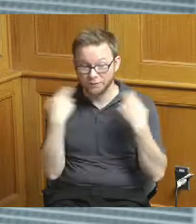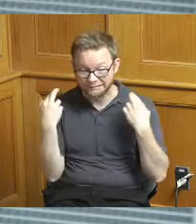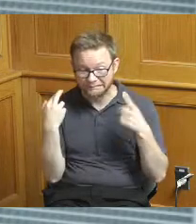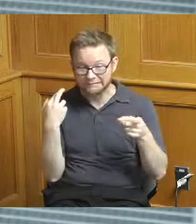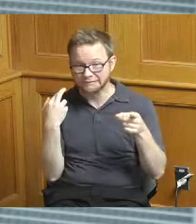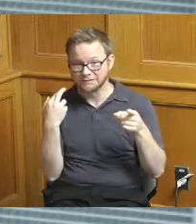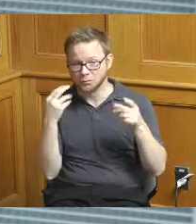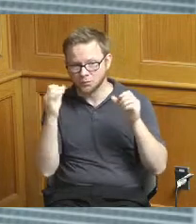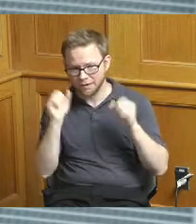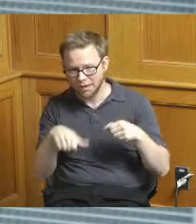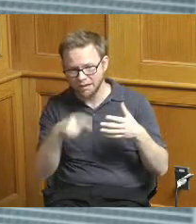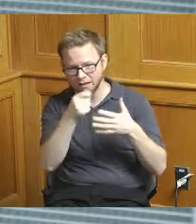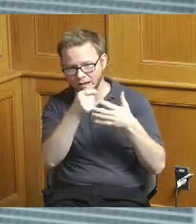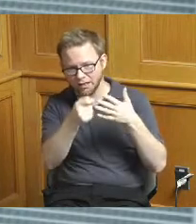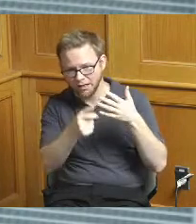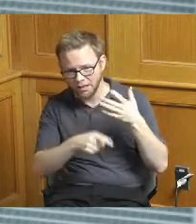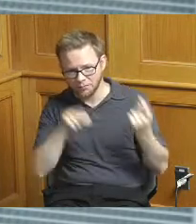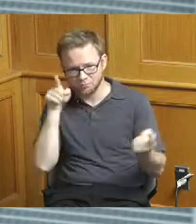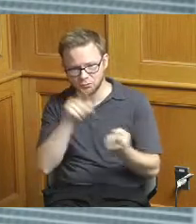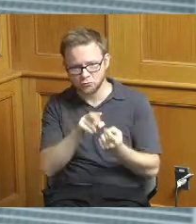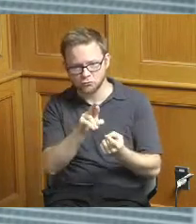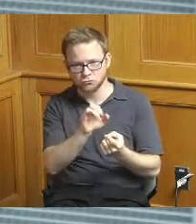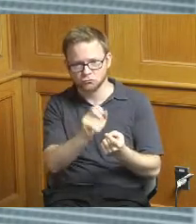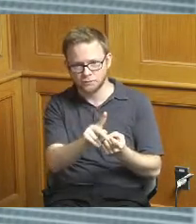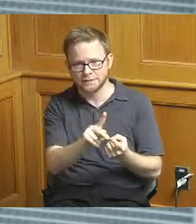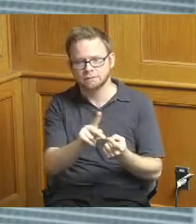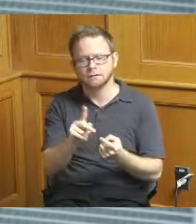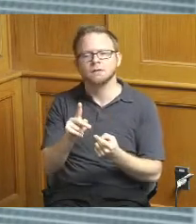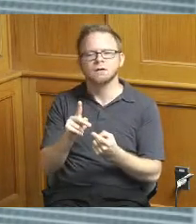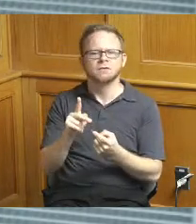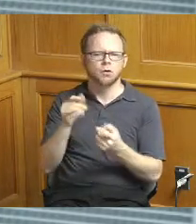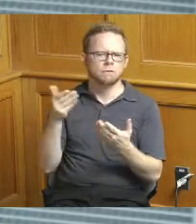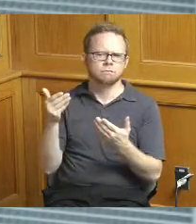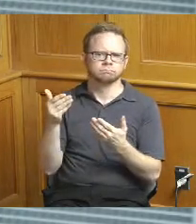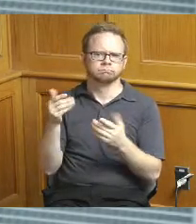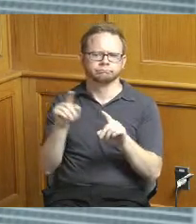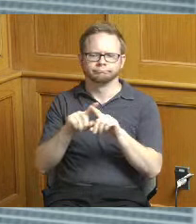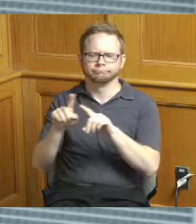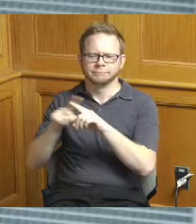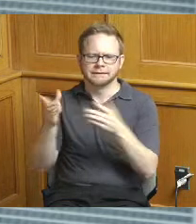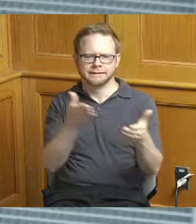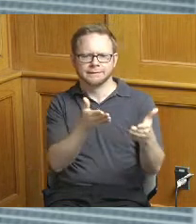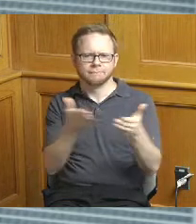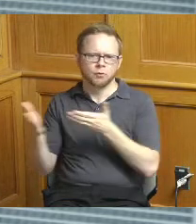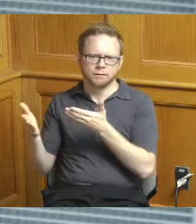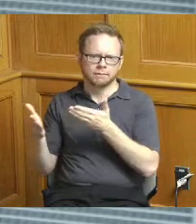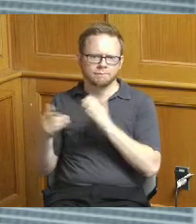design doing projects through a design build delivery method we've seen results of that